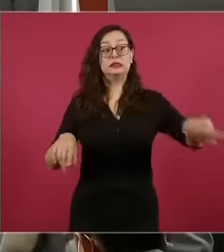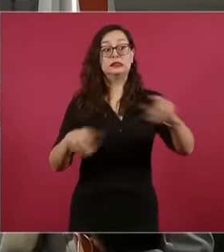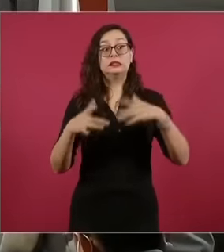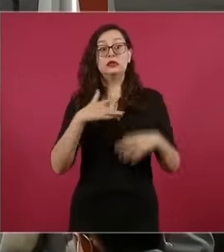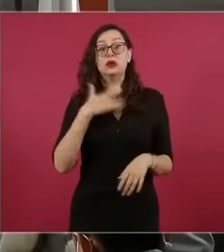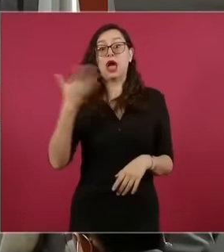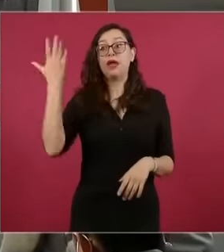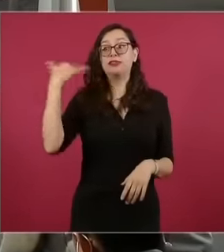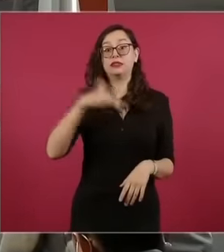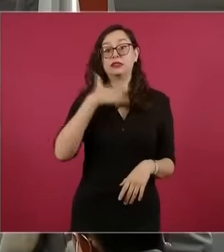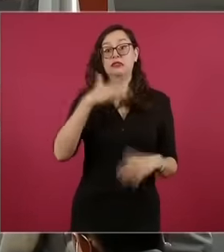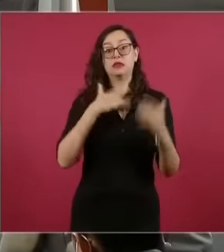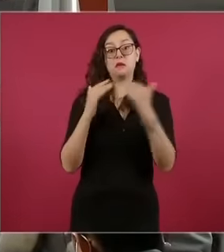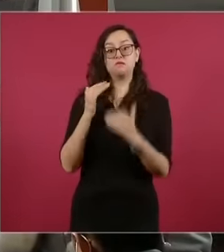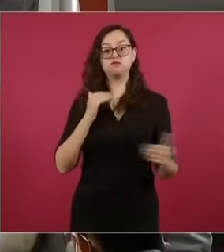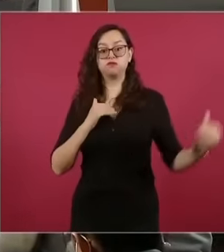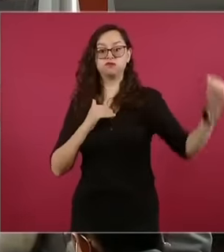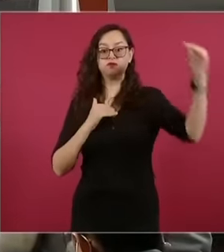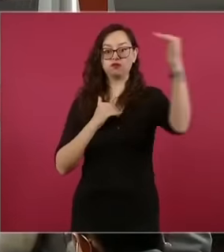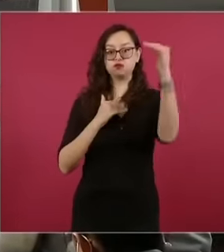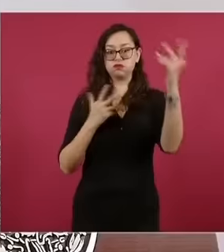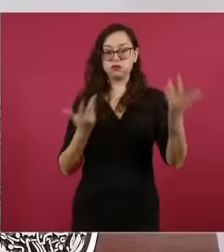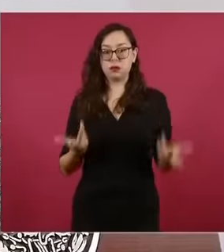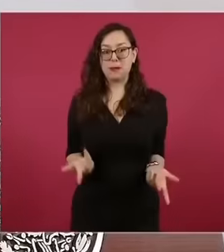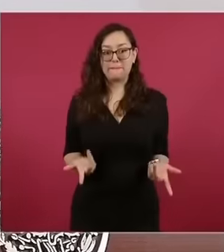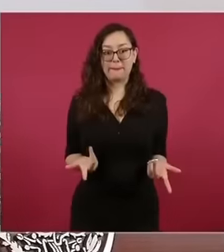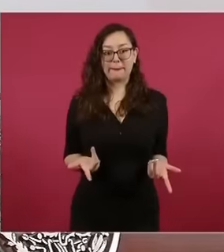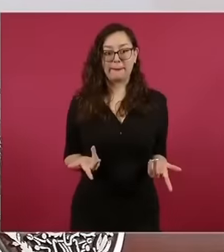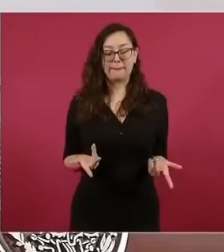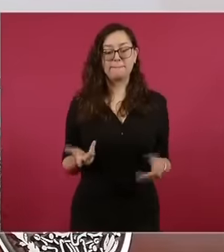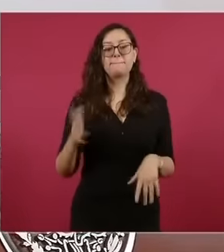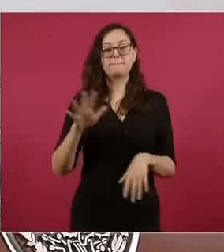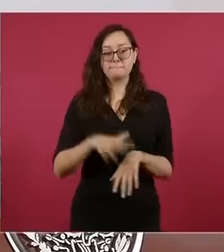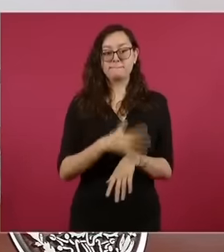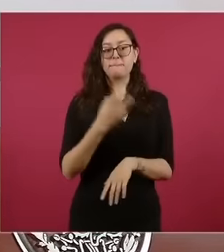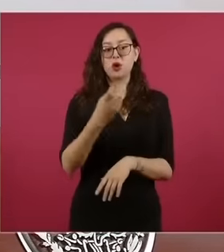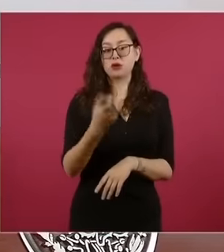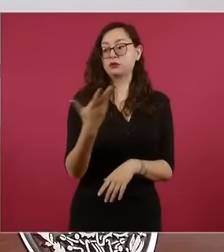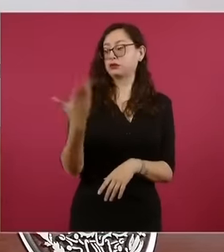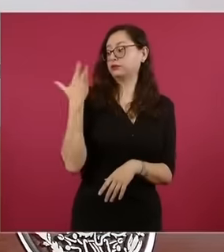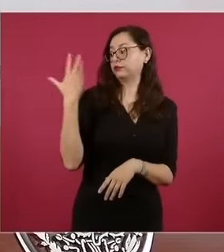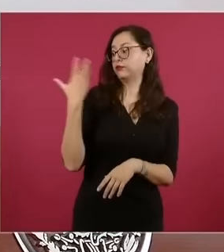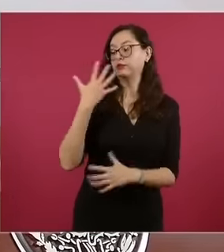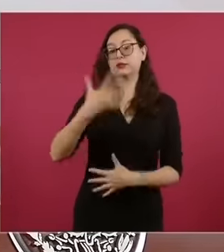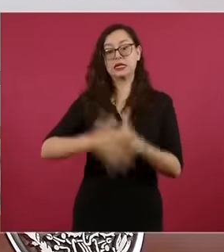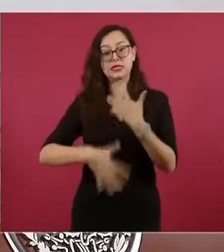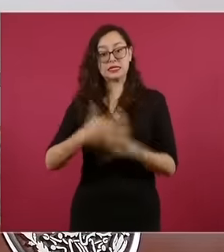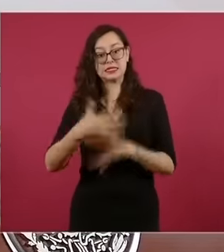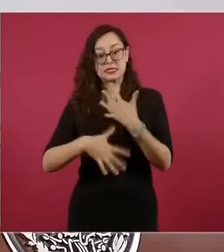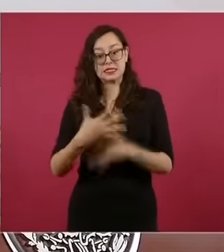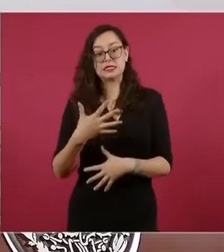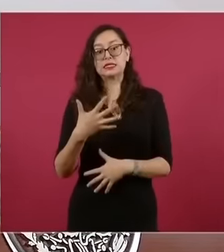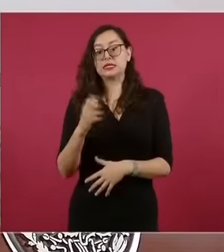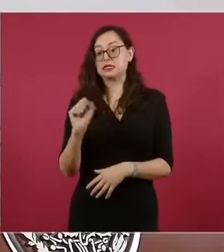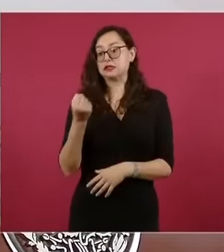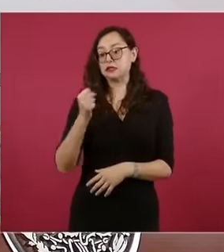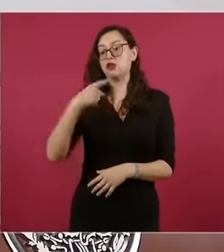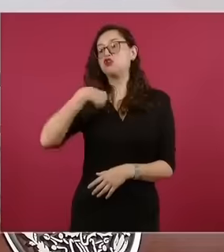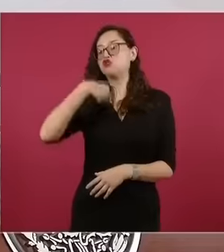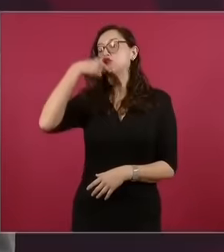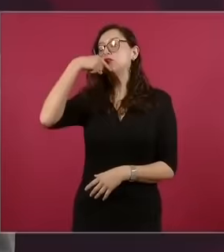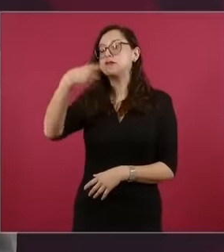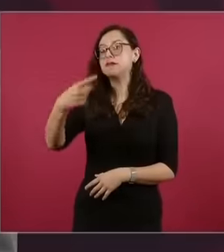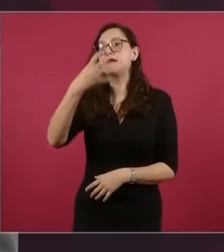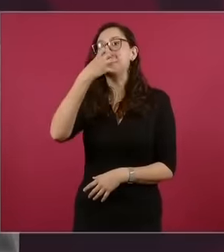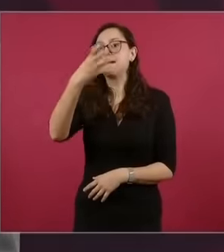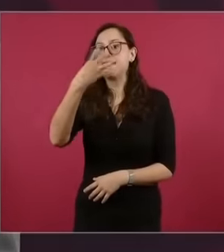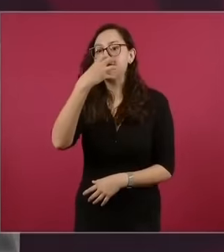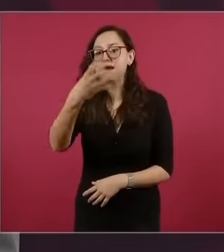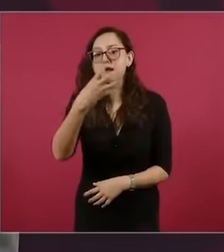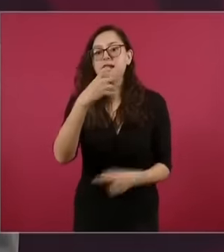that's why the cry of The Night of the 15th, death to corruption, death to